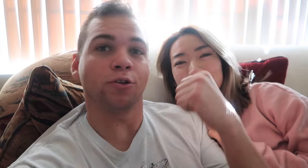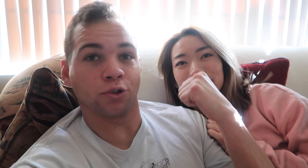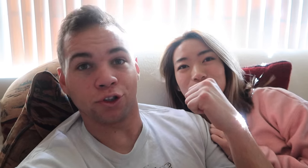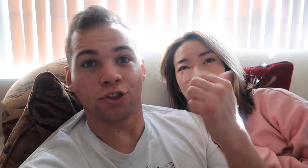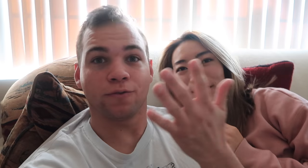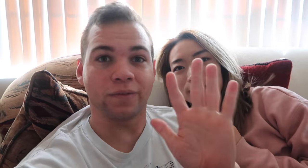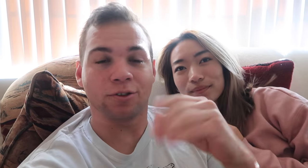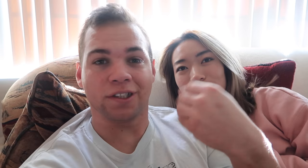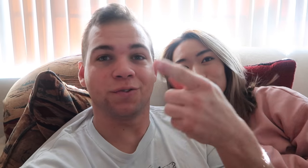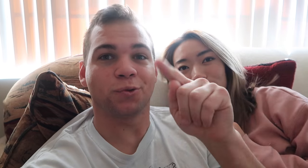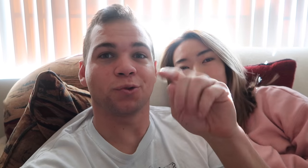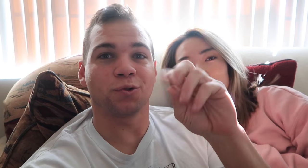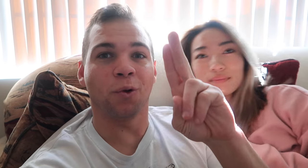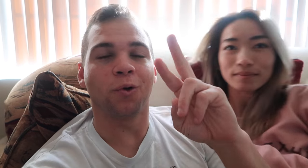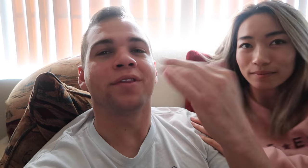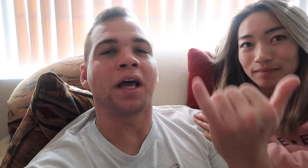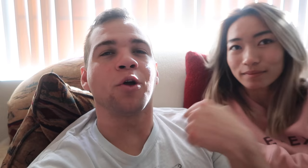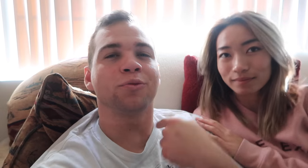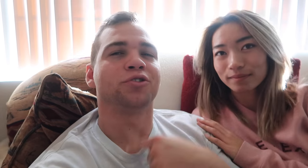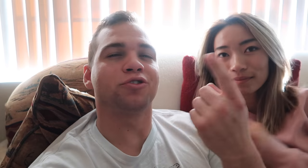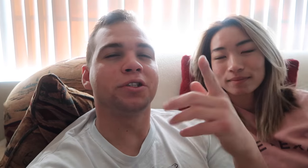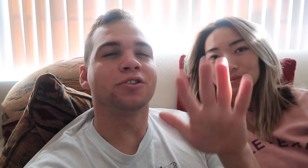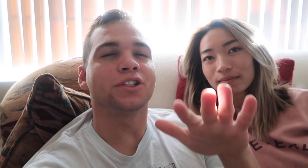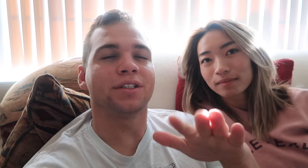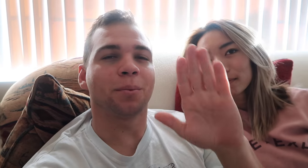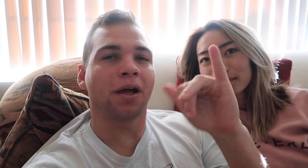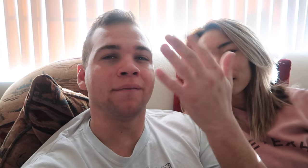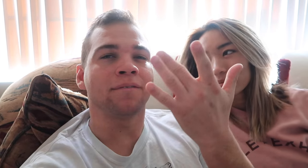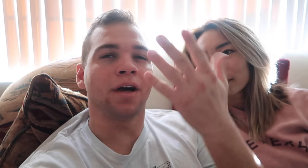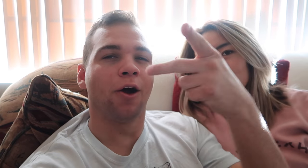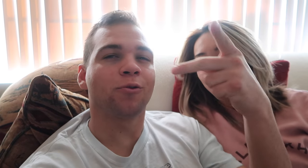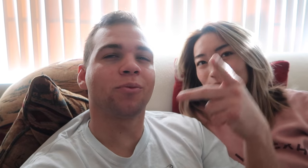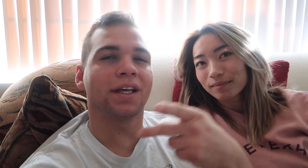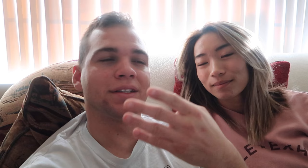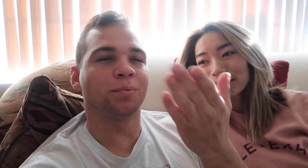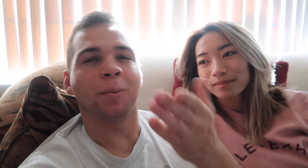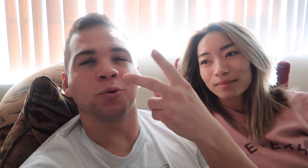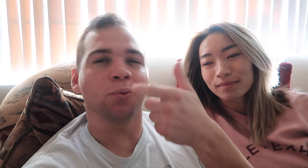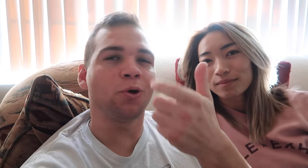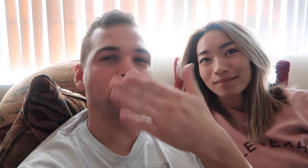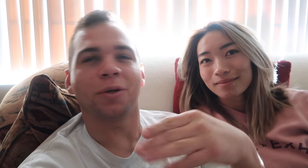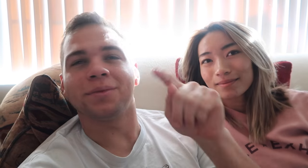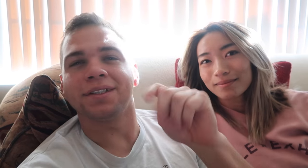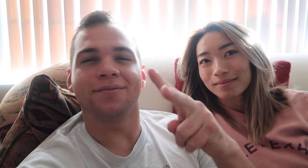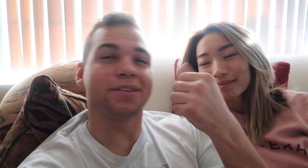Now that she finished giving you a tour now we'll just chill by the fireplace and maybe watch some TV